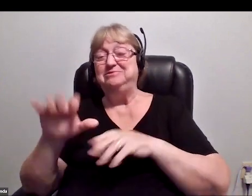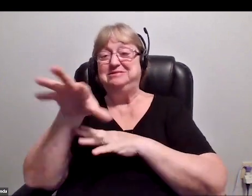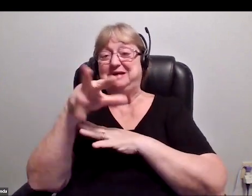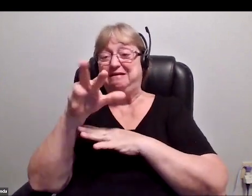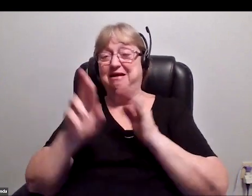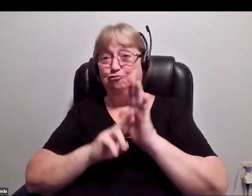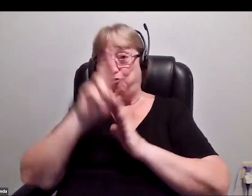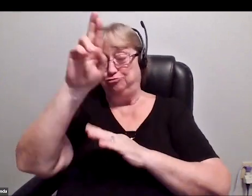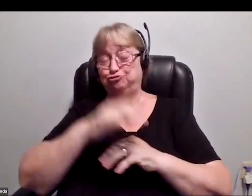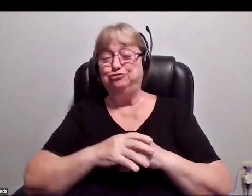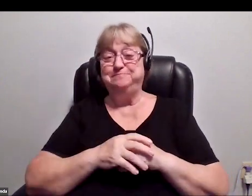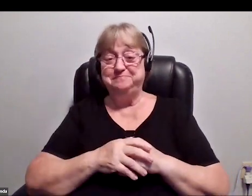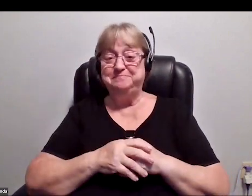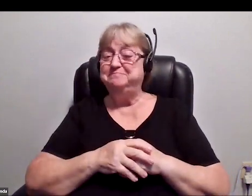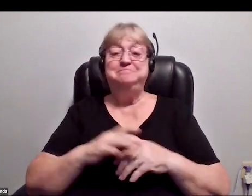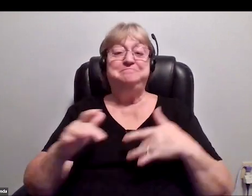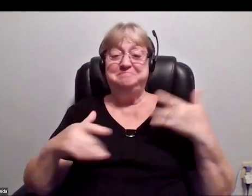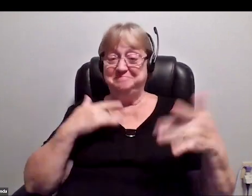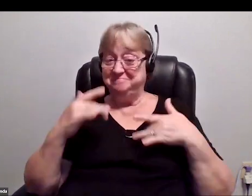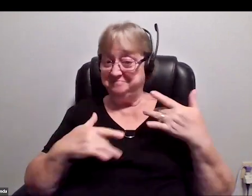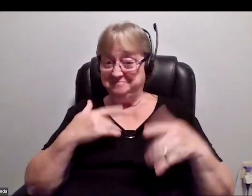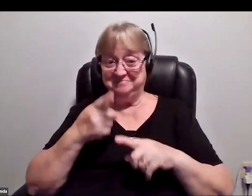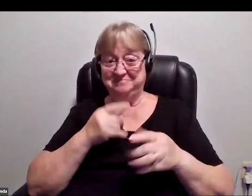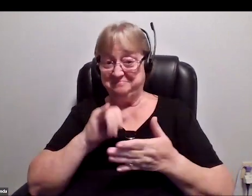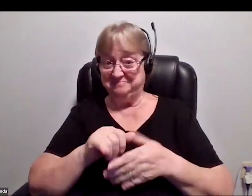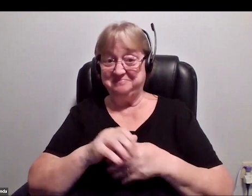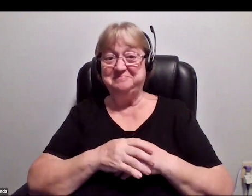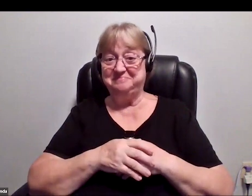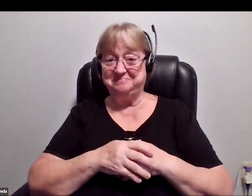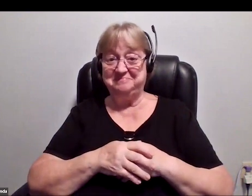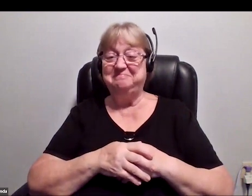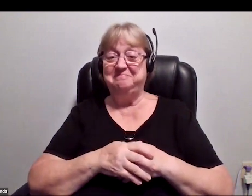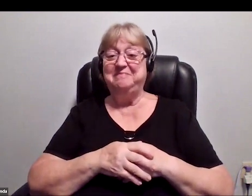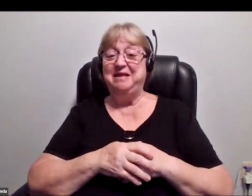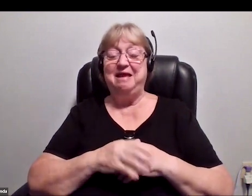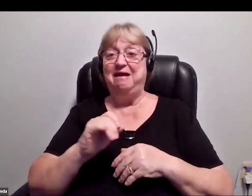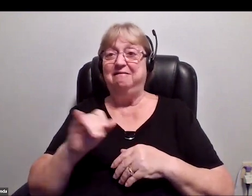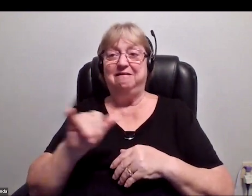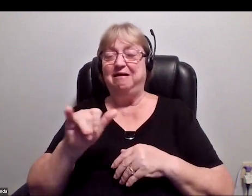We got very excited by that. Everyone in Silicon Valley drinking